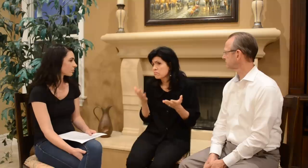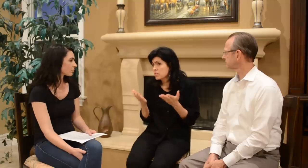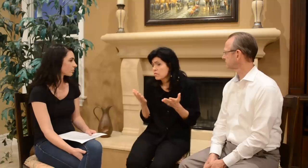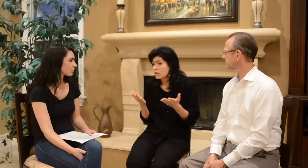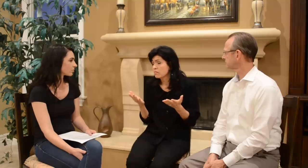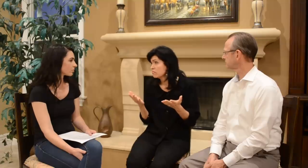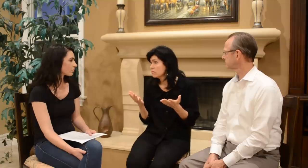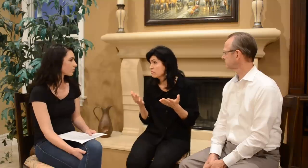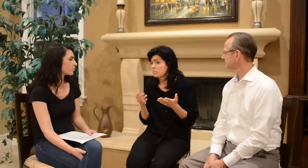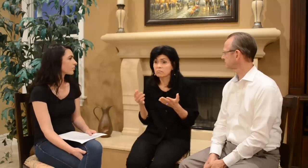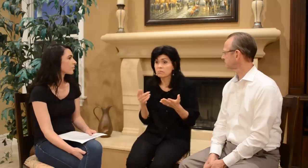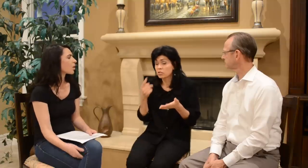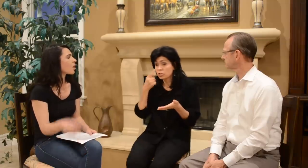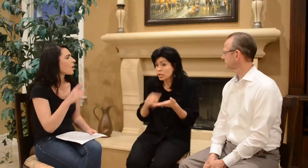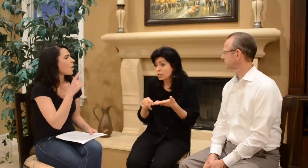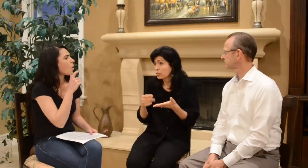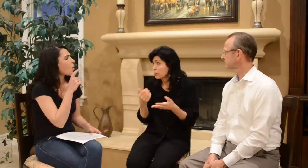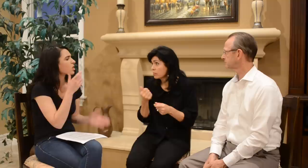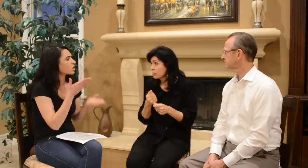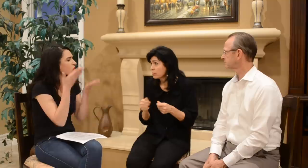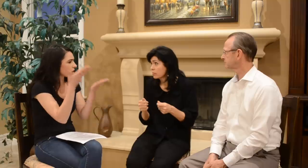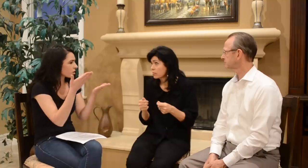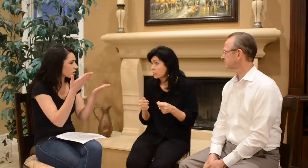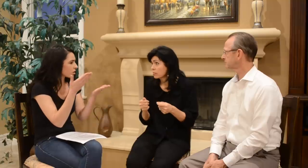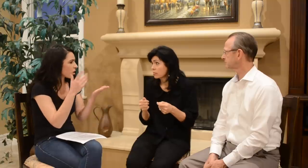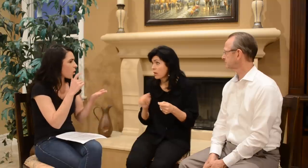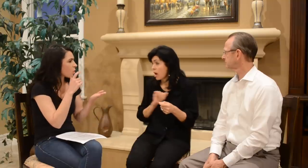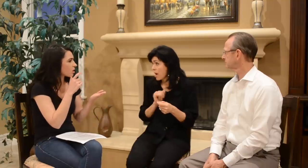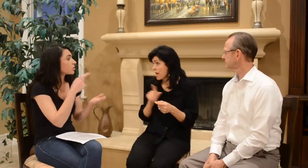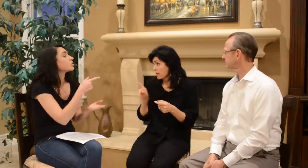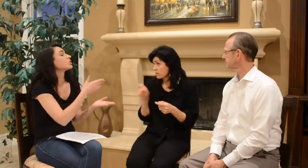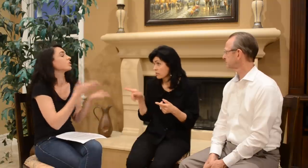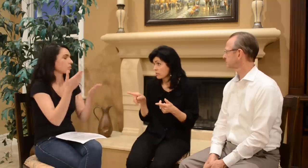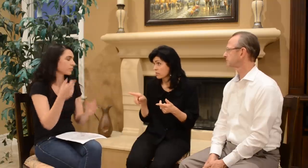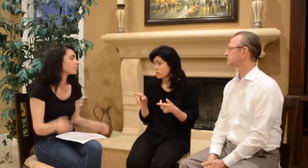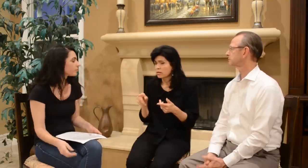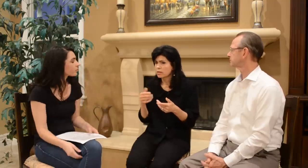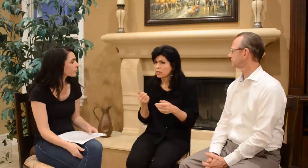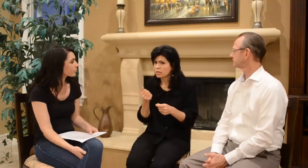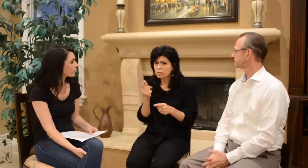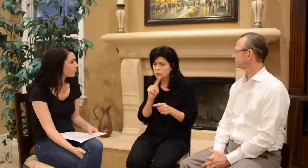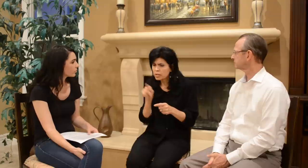Maybe? Just check her. Who suggested… who? Mom: I asked him. Ashley: Oh, you suggested.